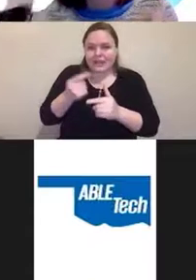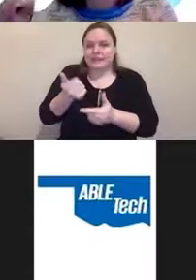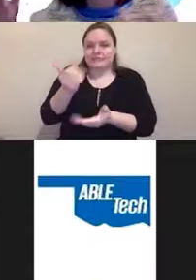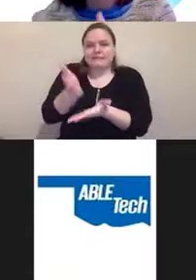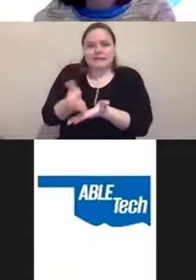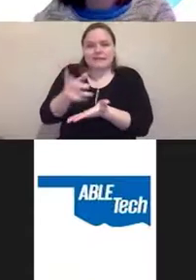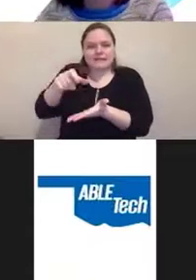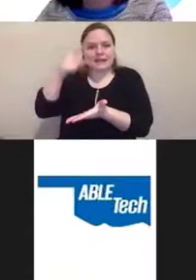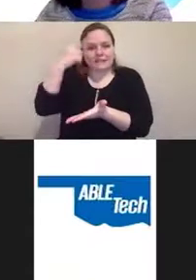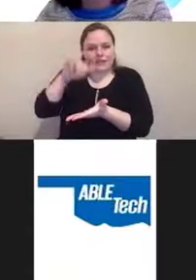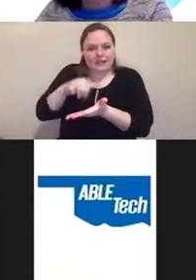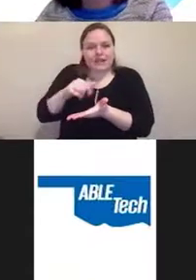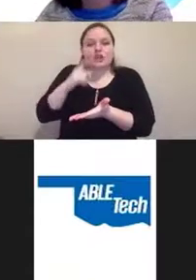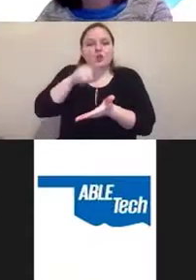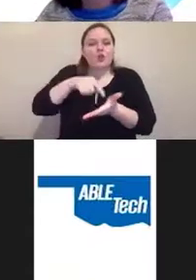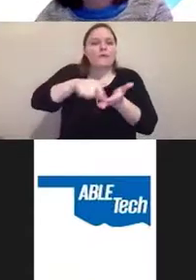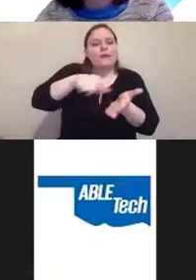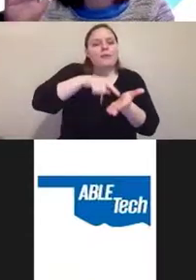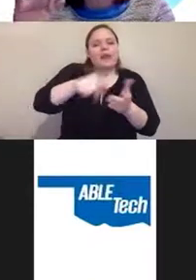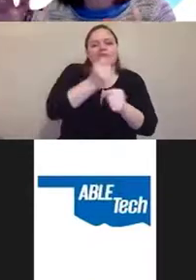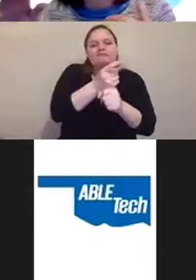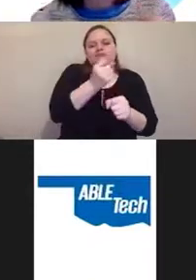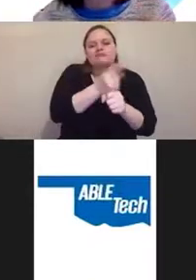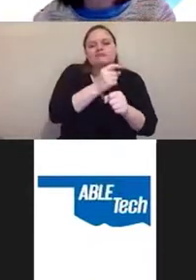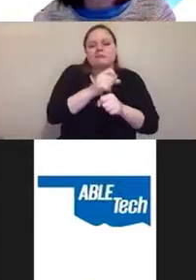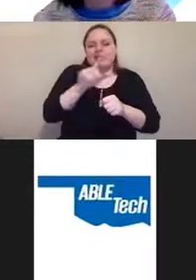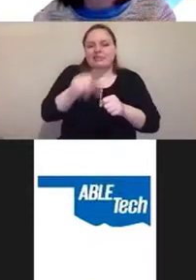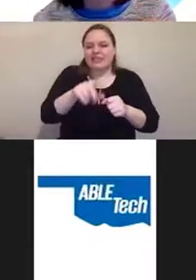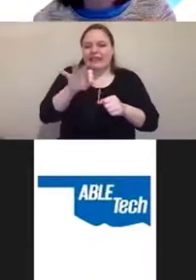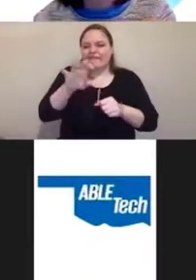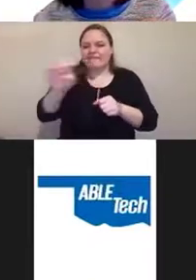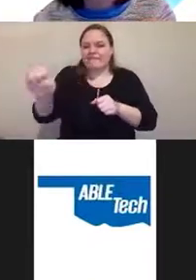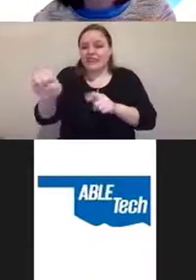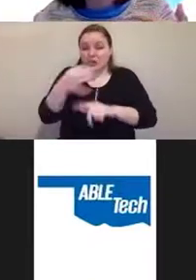you're gonna be paying that fee every year because as soon as you stop paying that fee,